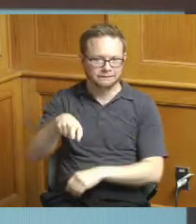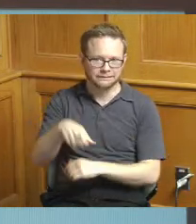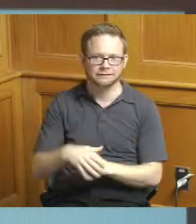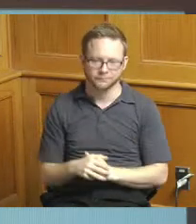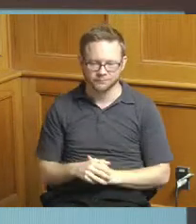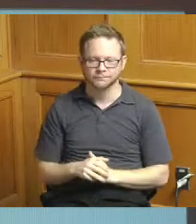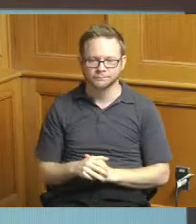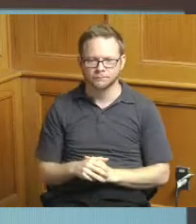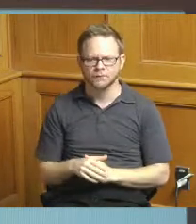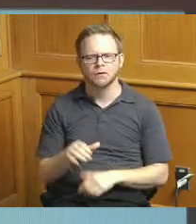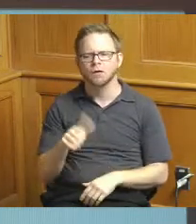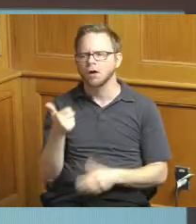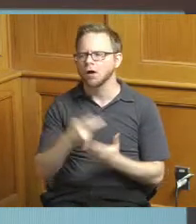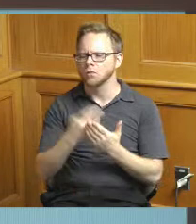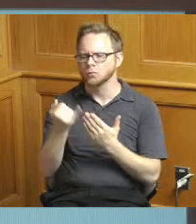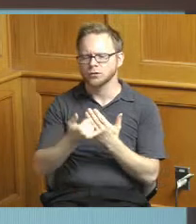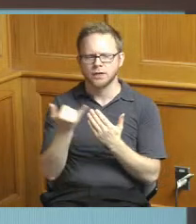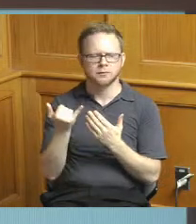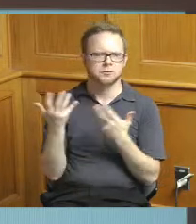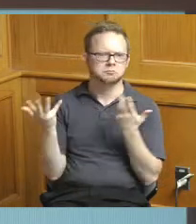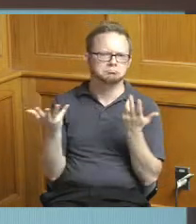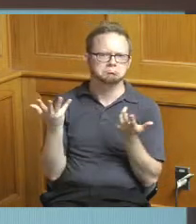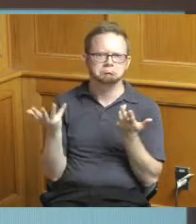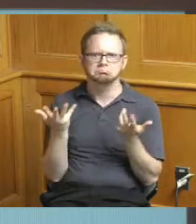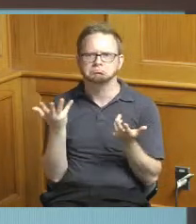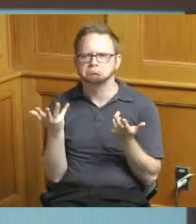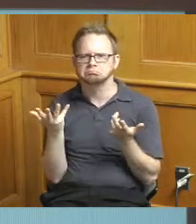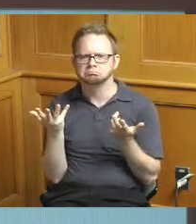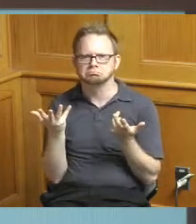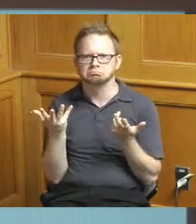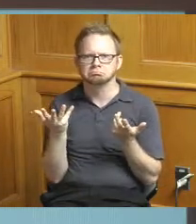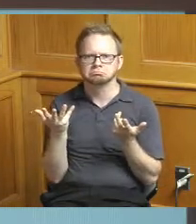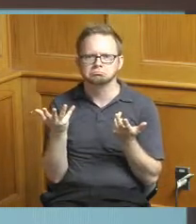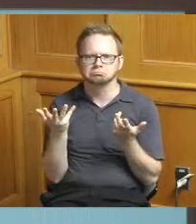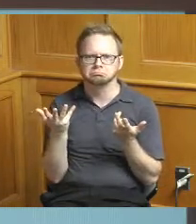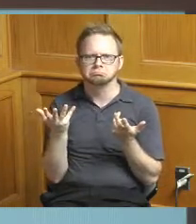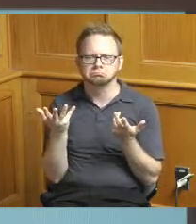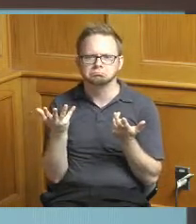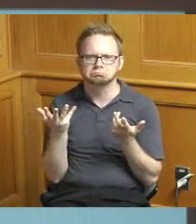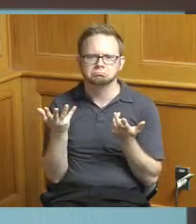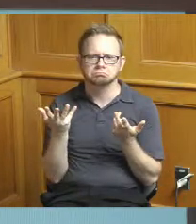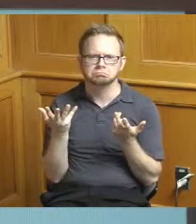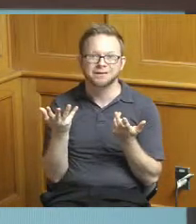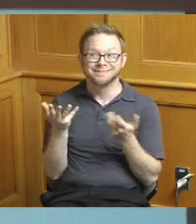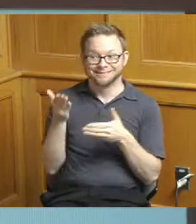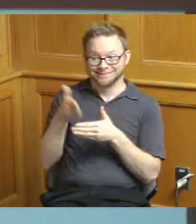of other projects that are you know coming down to you know the end of the year and going into next